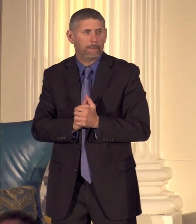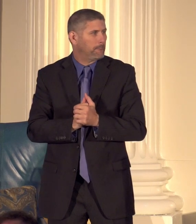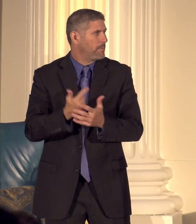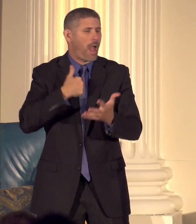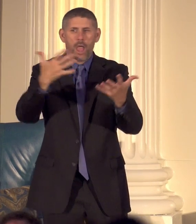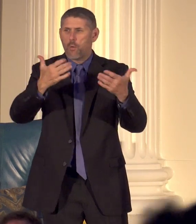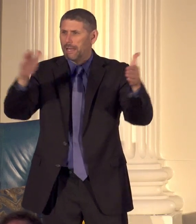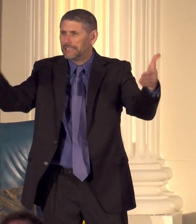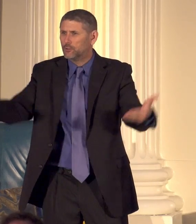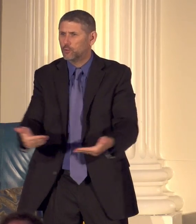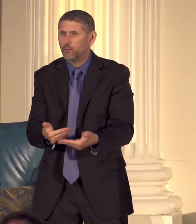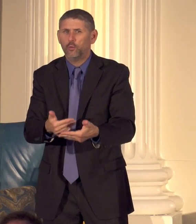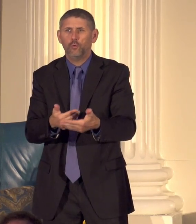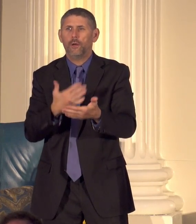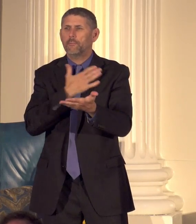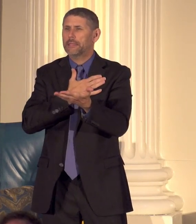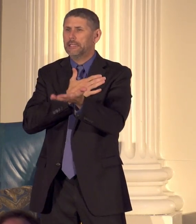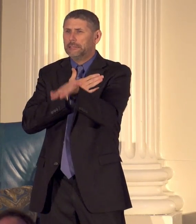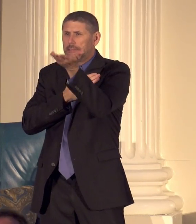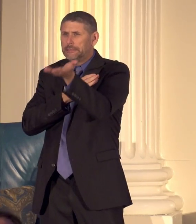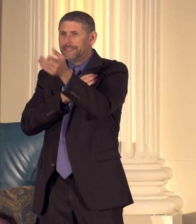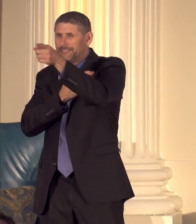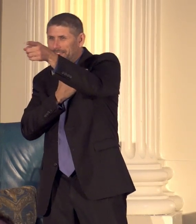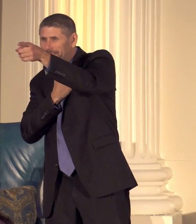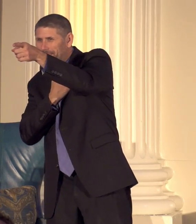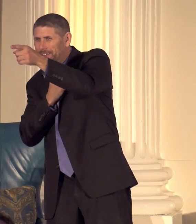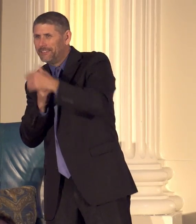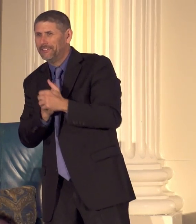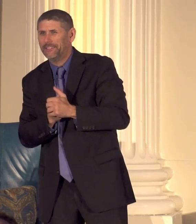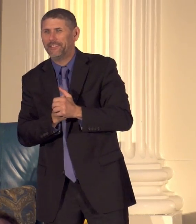you